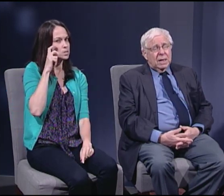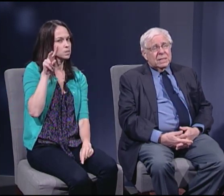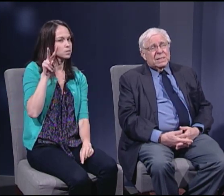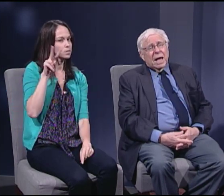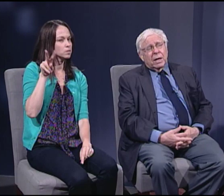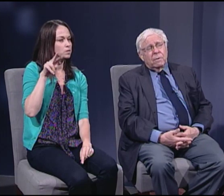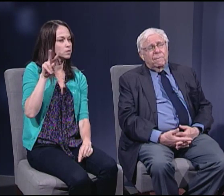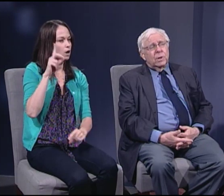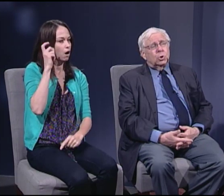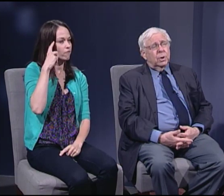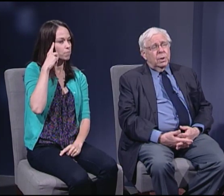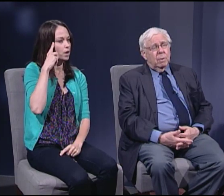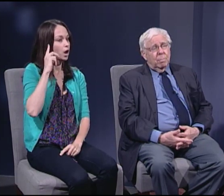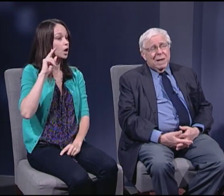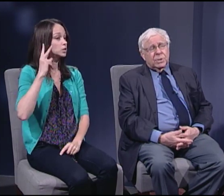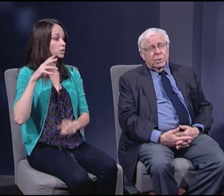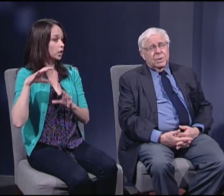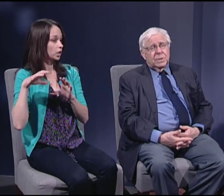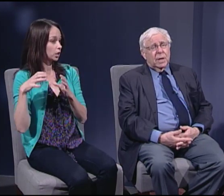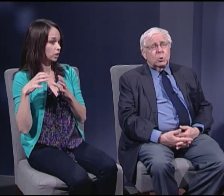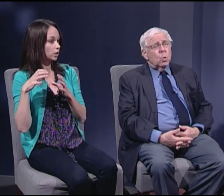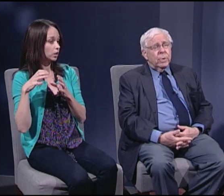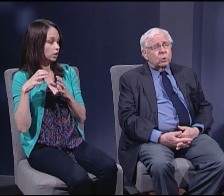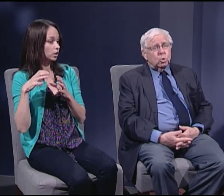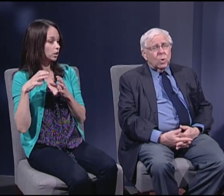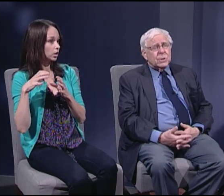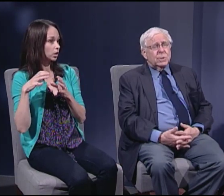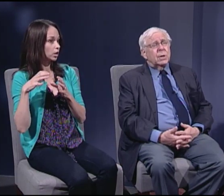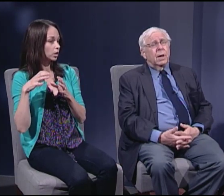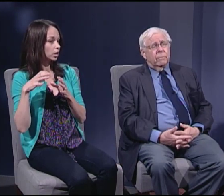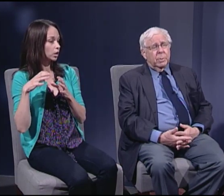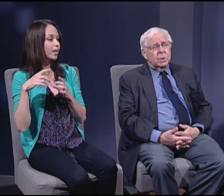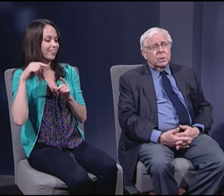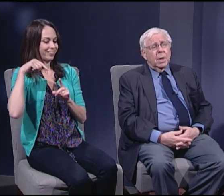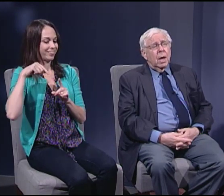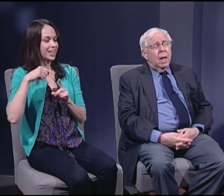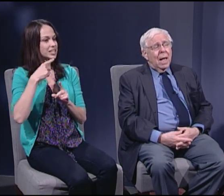The second vision basically says we can trust government